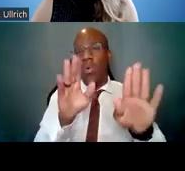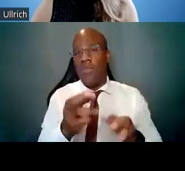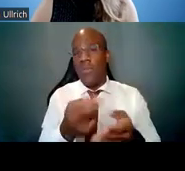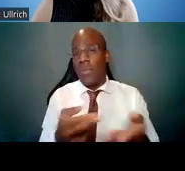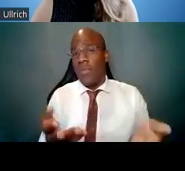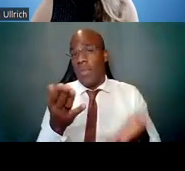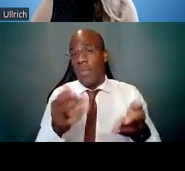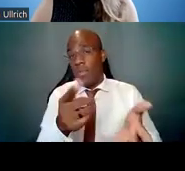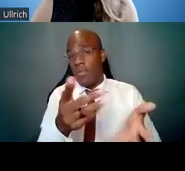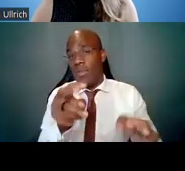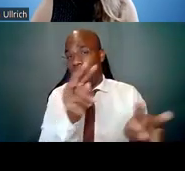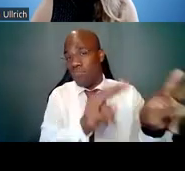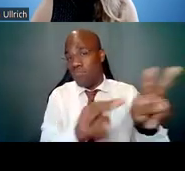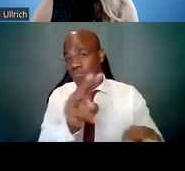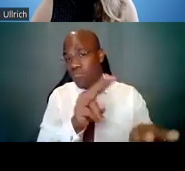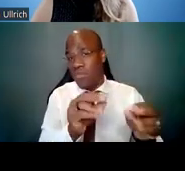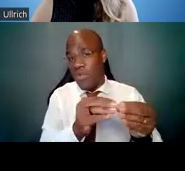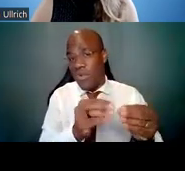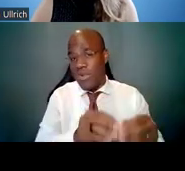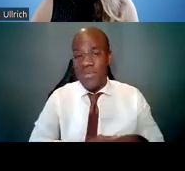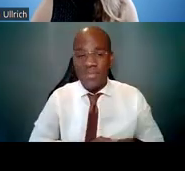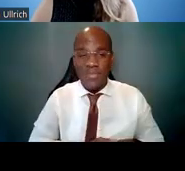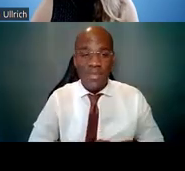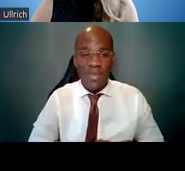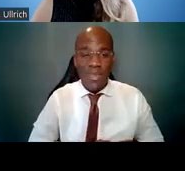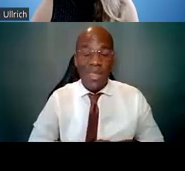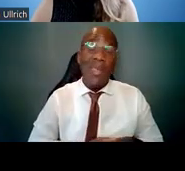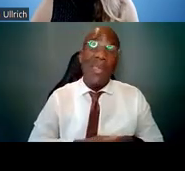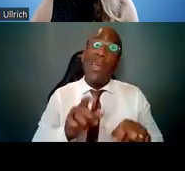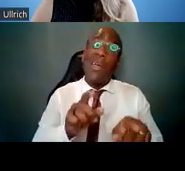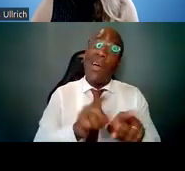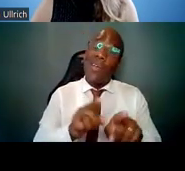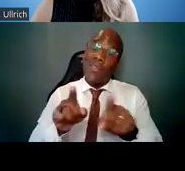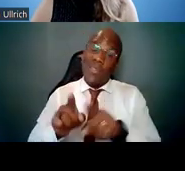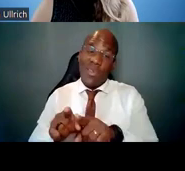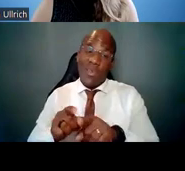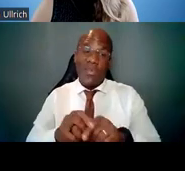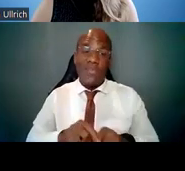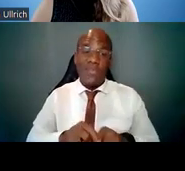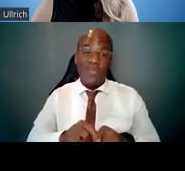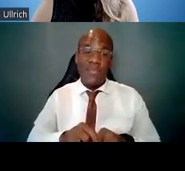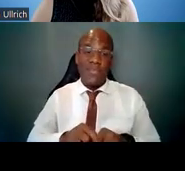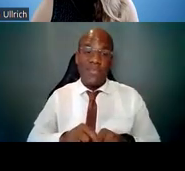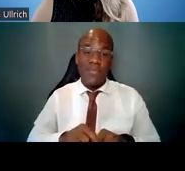In addition to that, it's been mentioned, as in the previous part of this webinar,